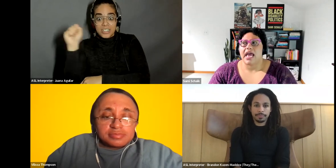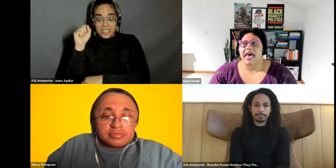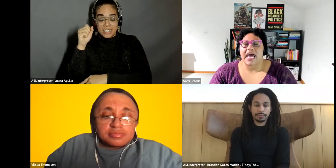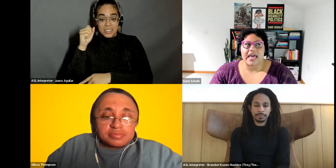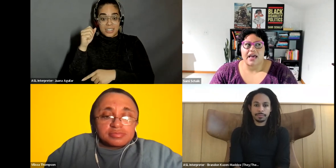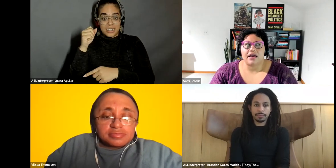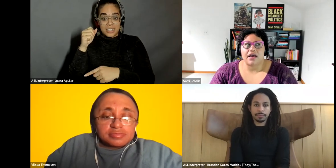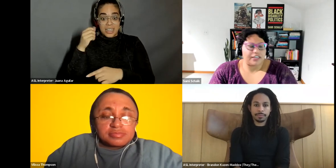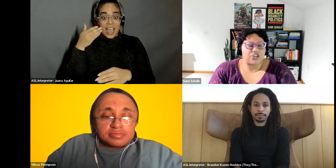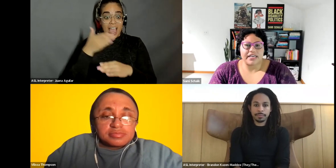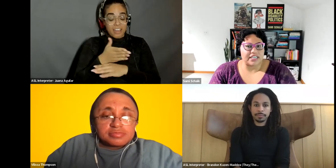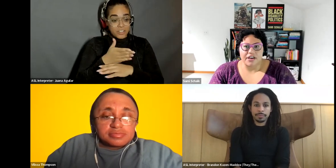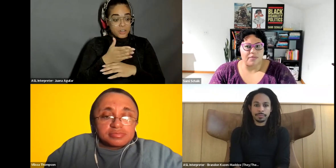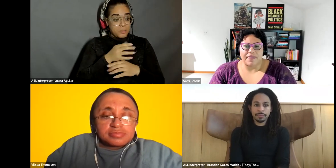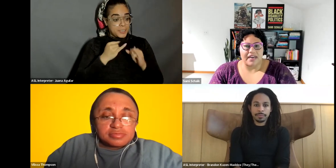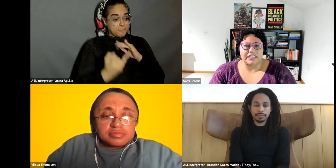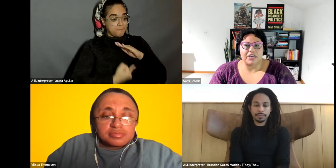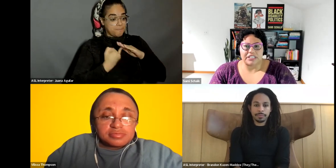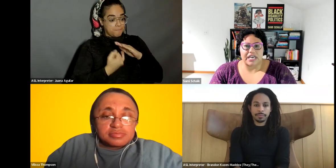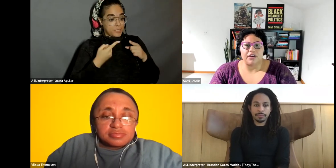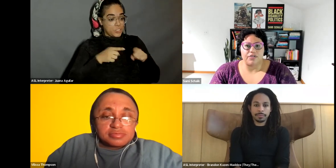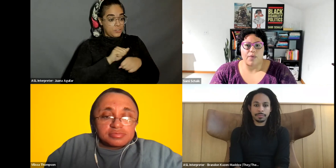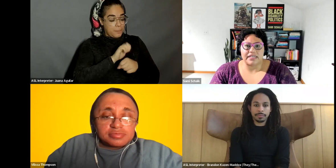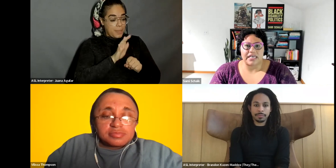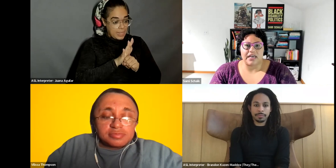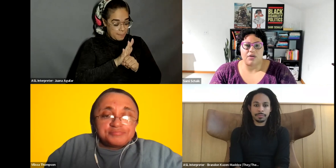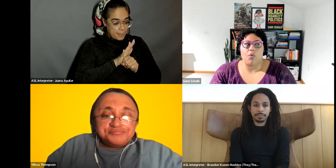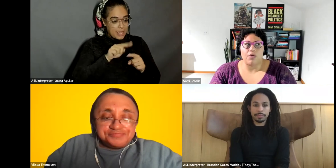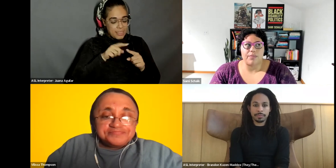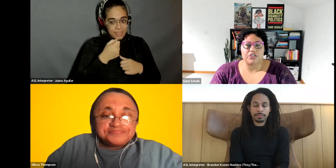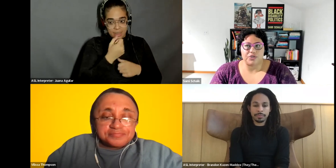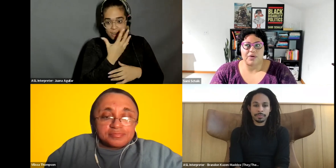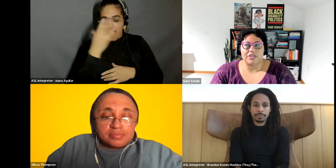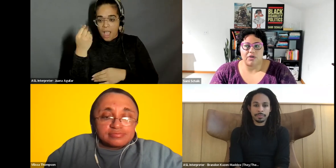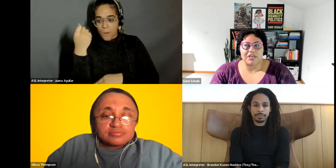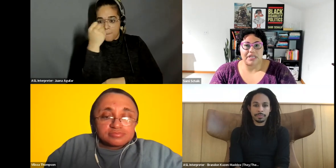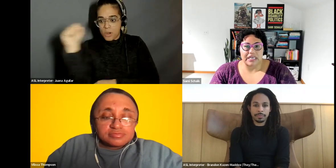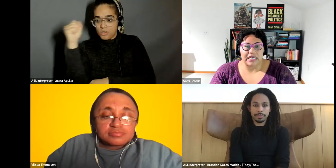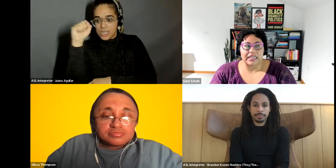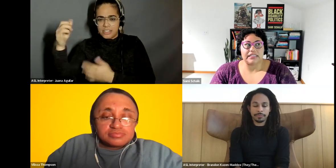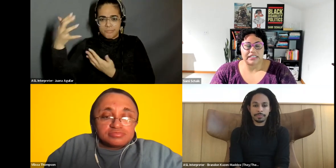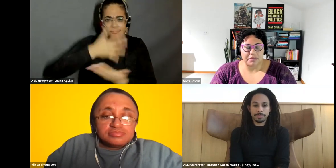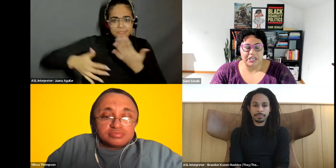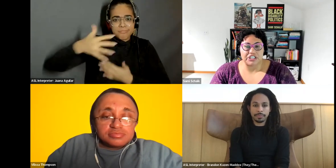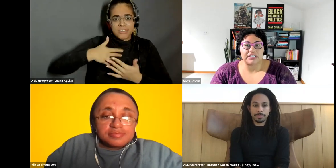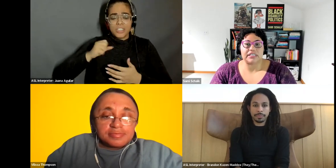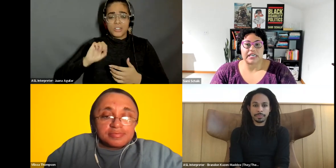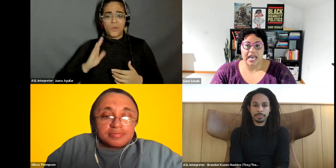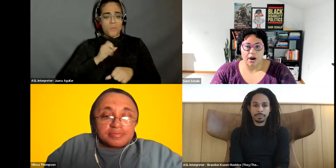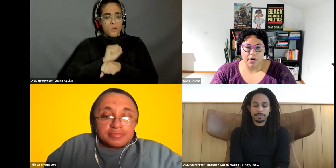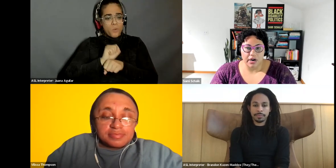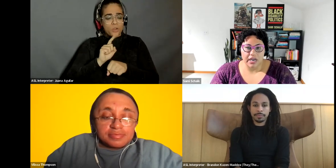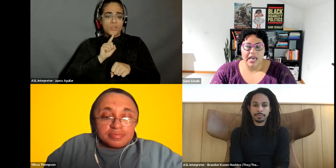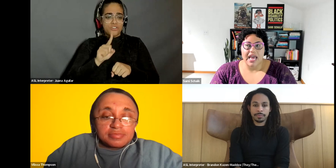Sami Schalk: And I tried to document that as much as I could the ways that what we were doing was ultimately like disability, justice, and care work.